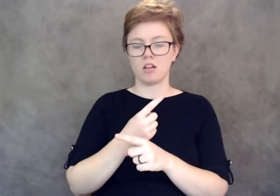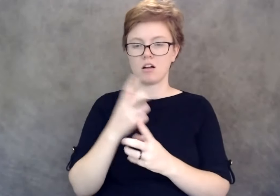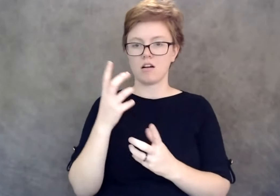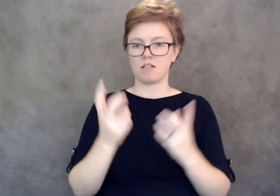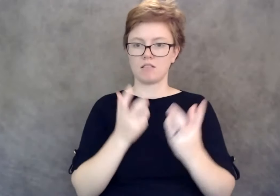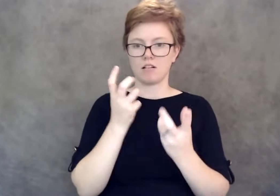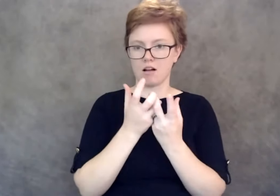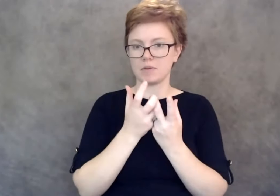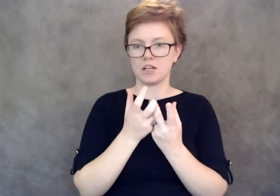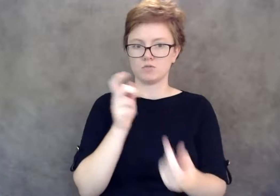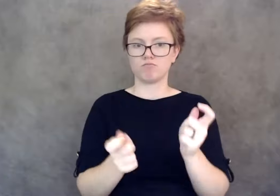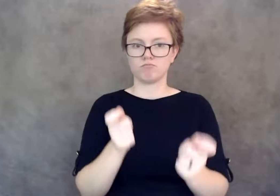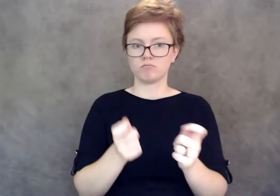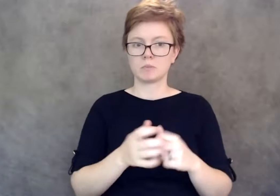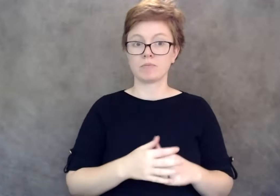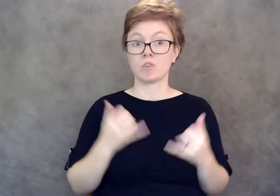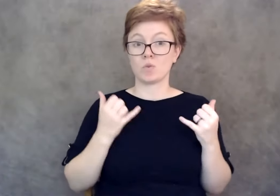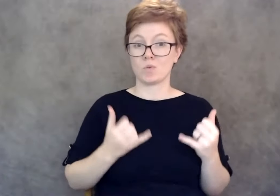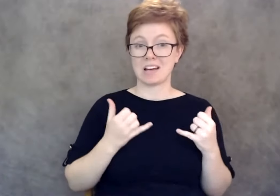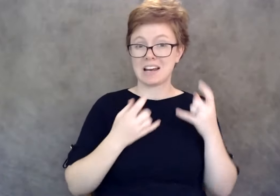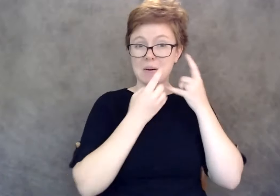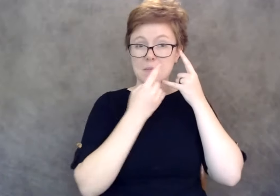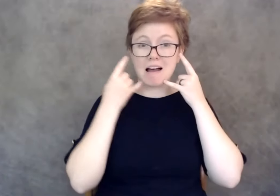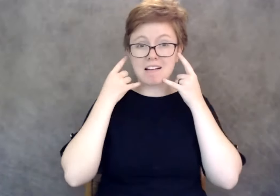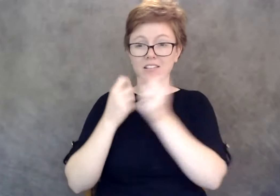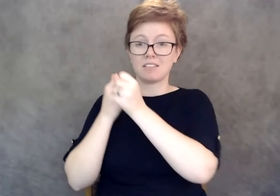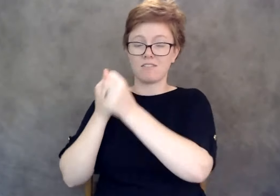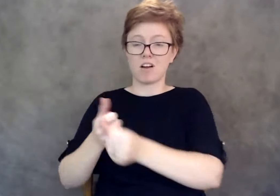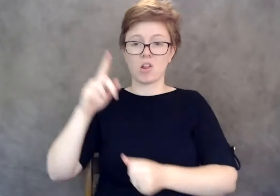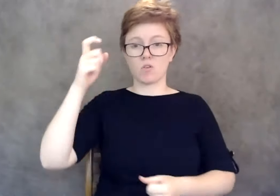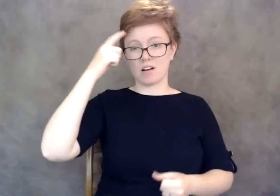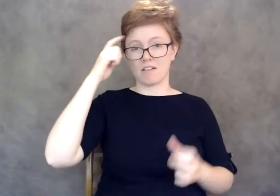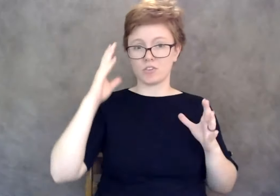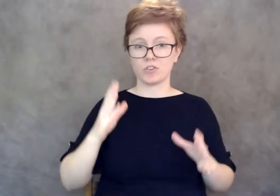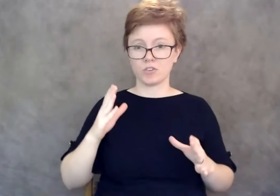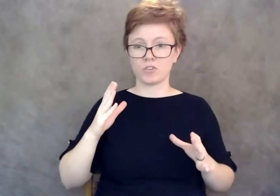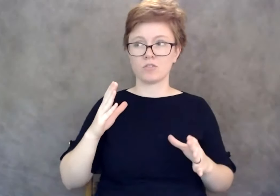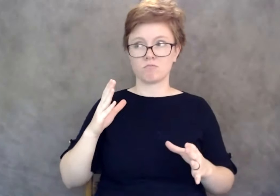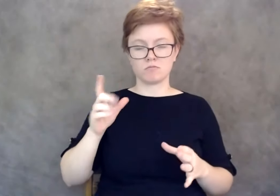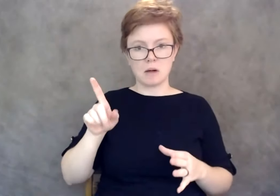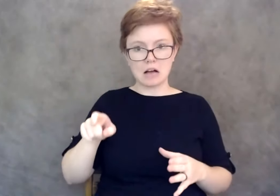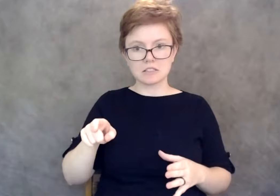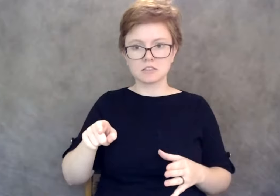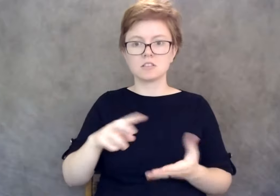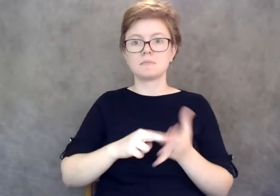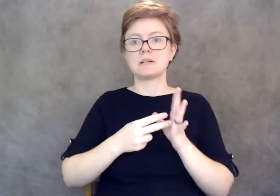Wearing masks right now, consistent with the executive order is finding that balance of where businesses need to comply with the law